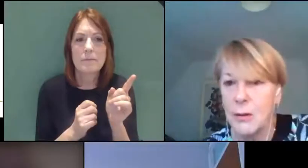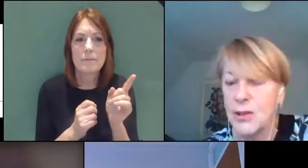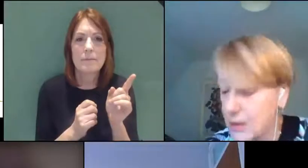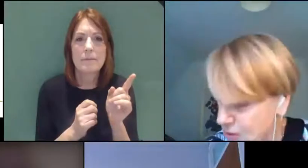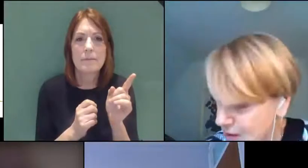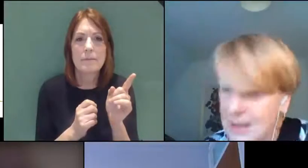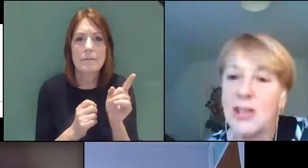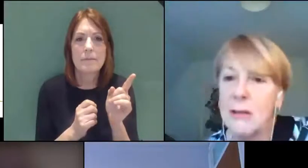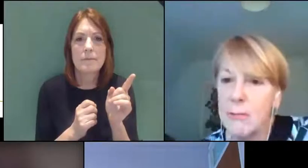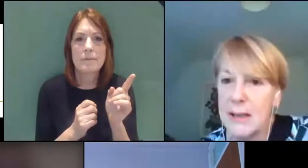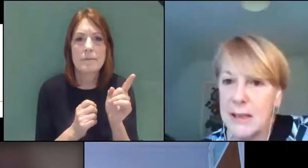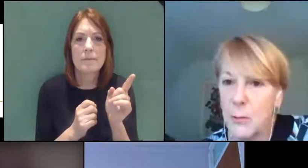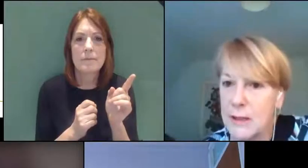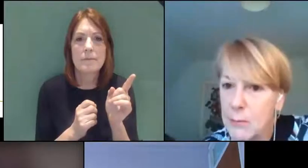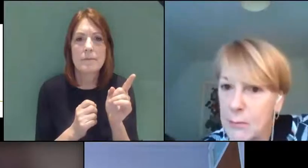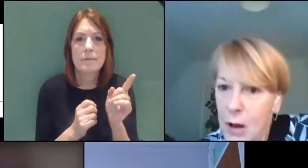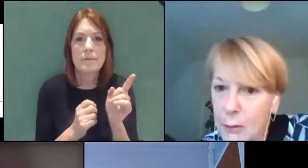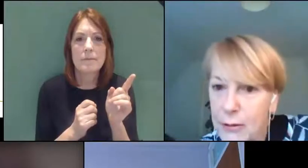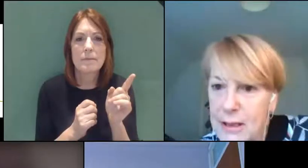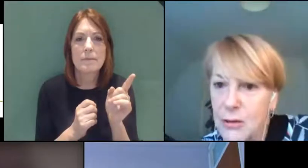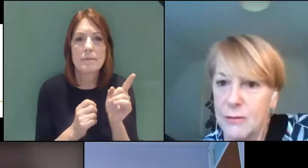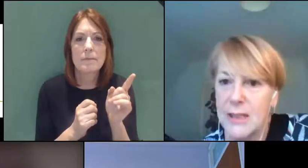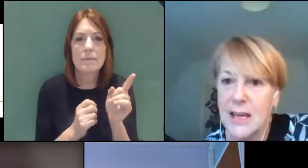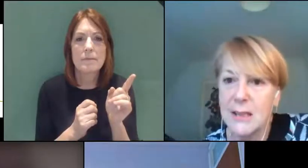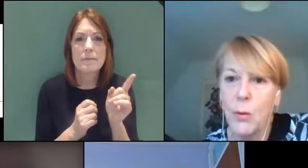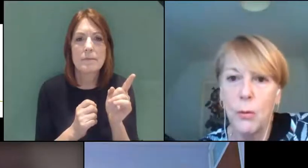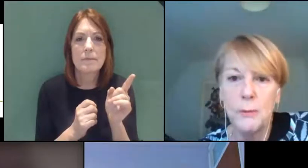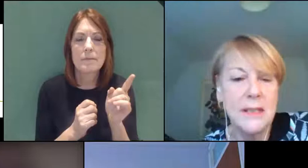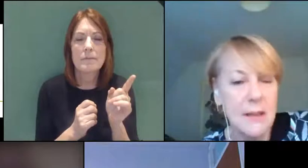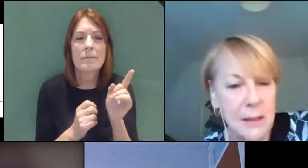The question in the chat is actually in some ways more helpful, it sort of says "What will be done